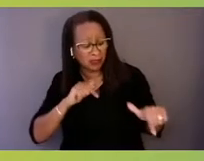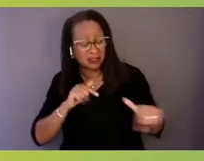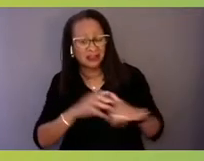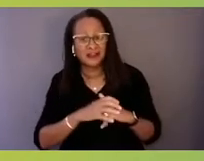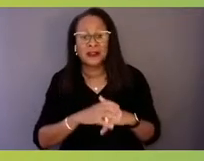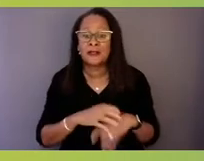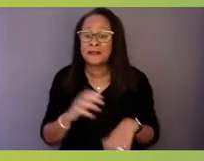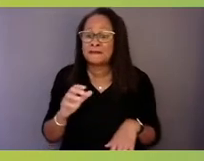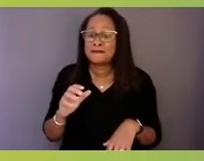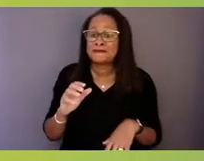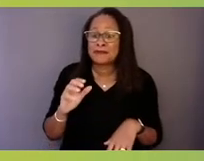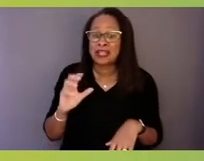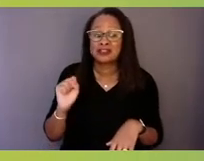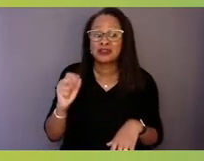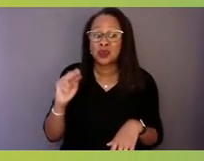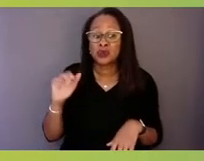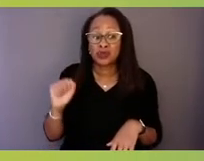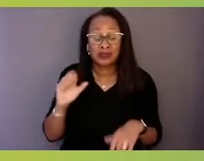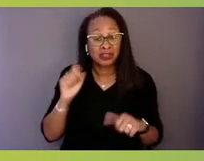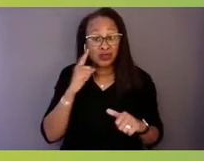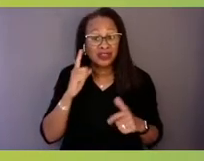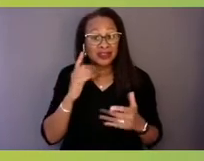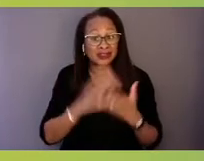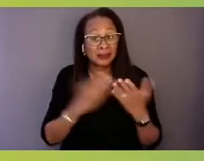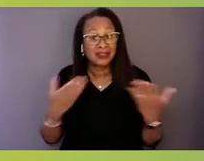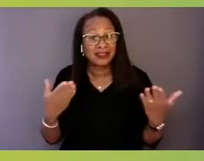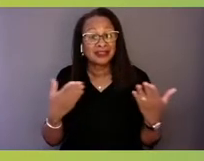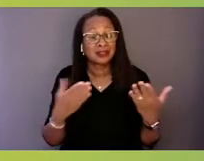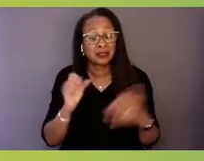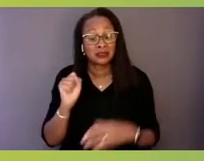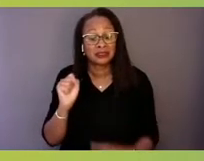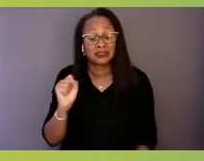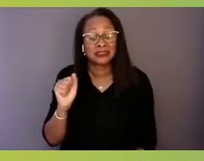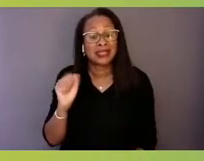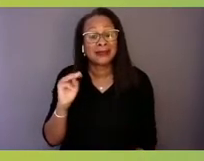to address some of these important policy questions, and then we'll open it up to the group as well.